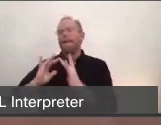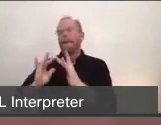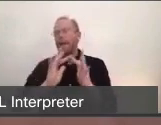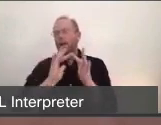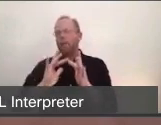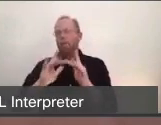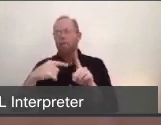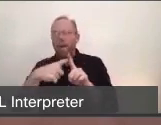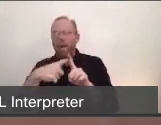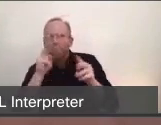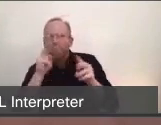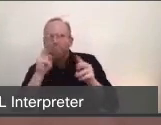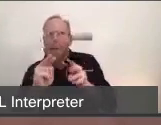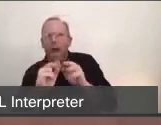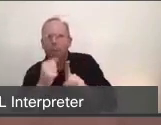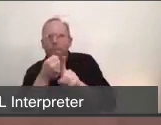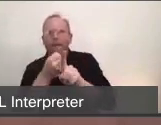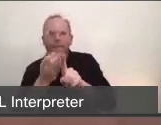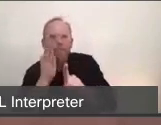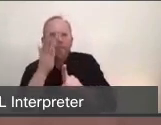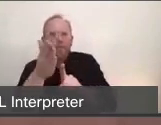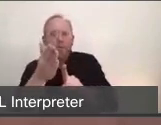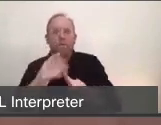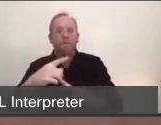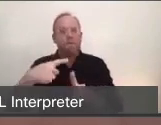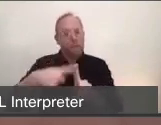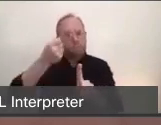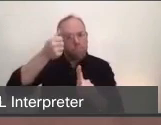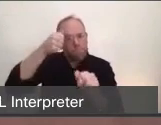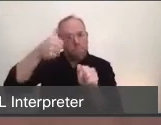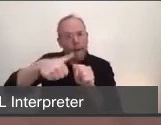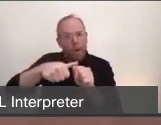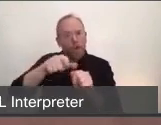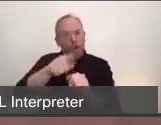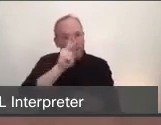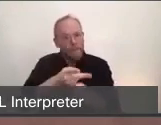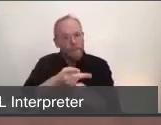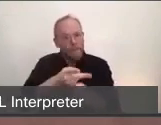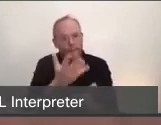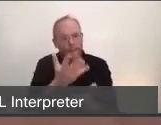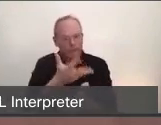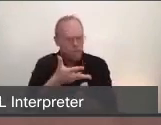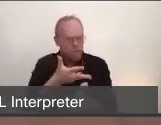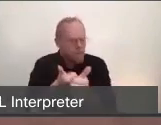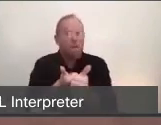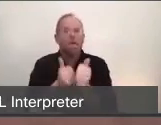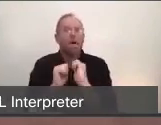Before we begin, I want to remind everyone watching that you can stay up to date with the latest COVID-19 information in Marin